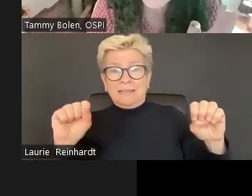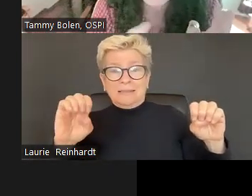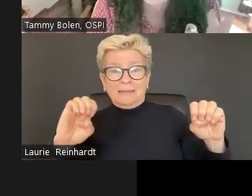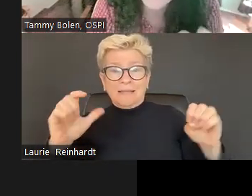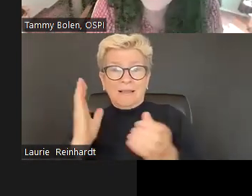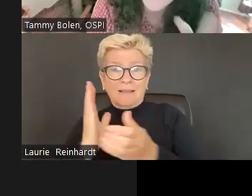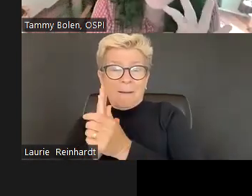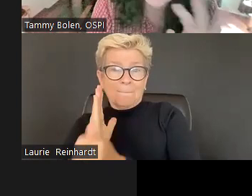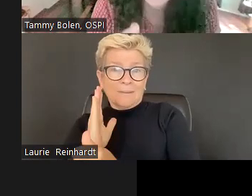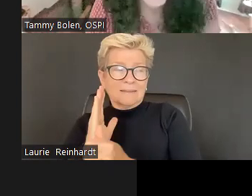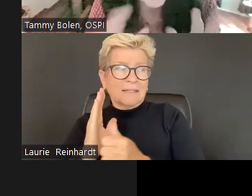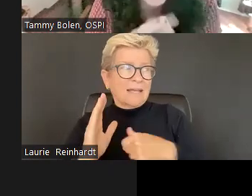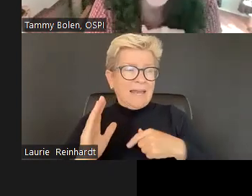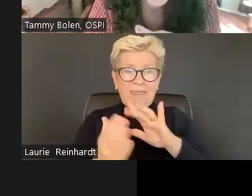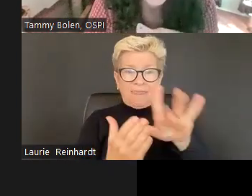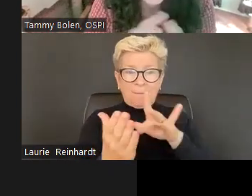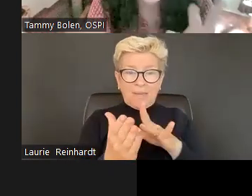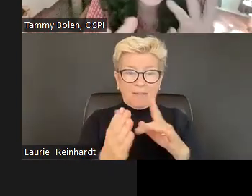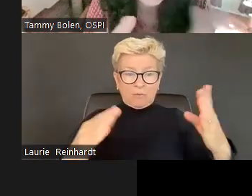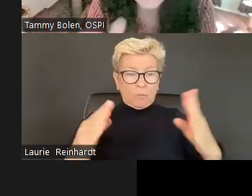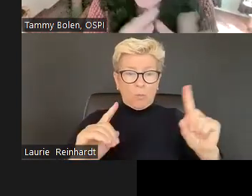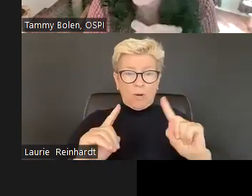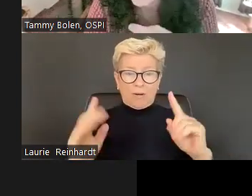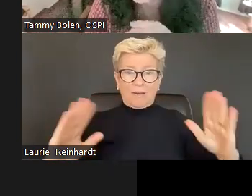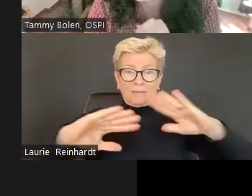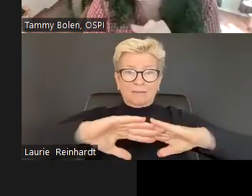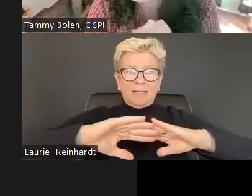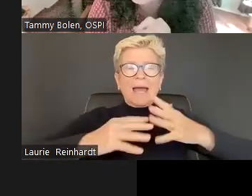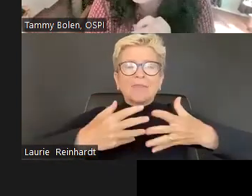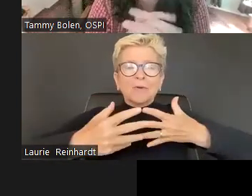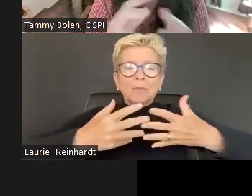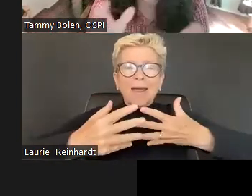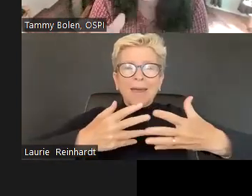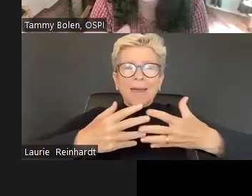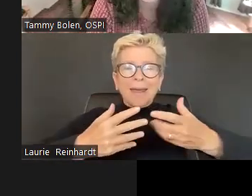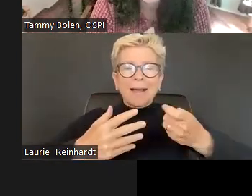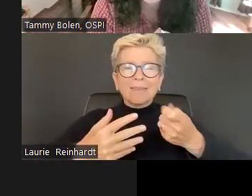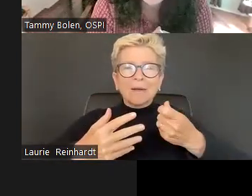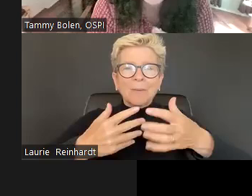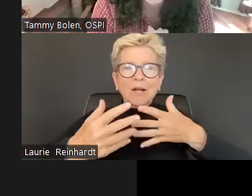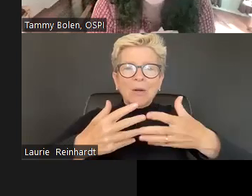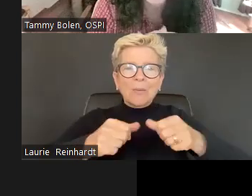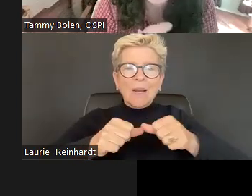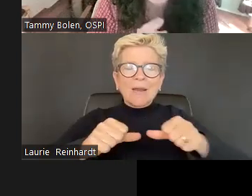And on the left you see the per view of school climate. And on the right you'll see social emotional competence.